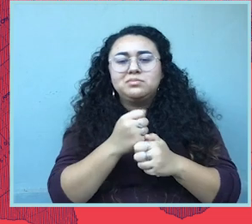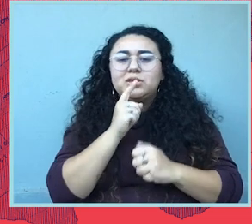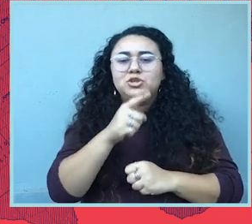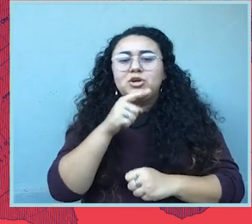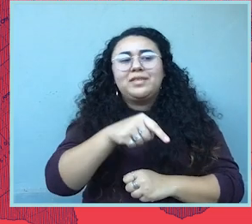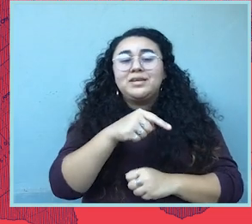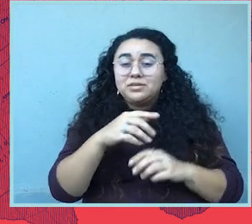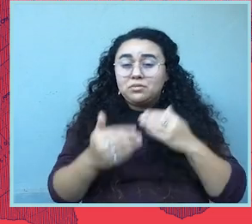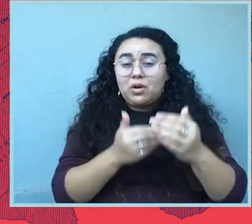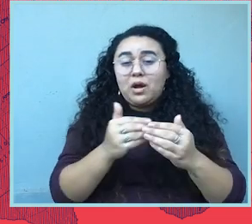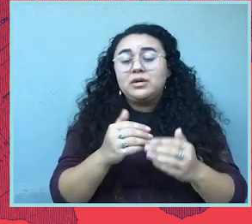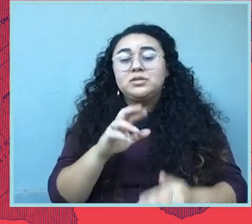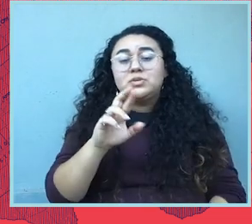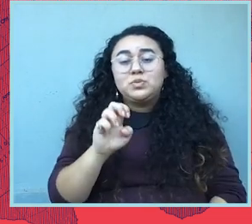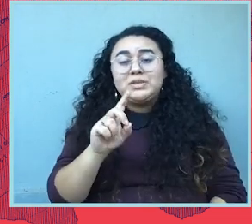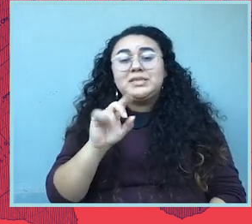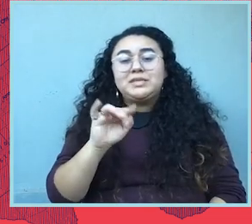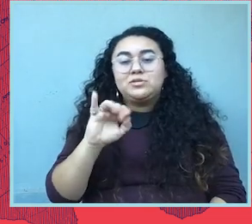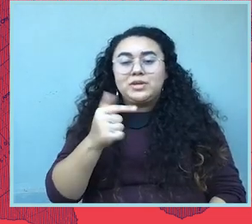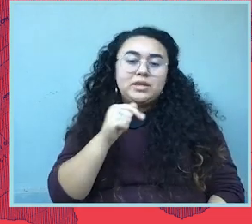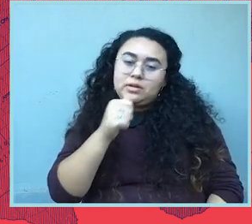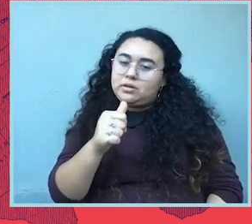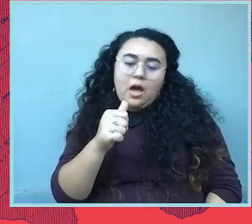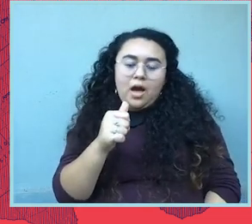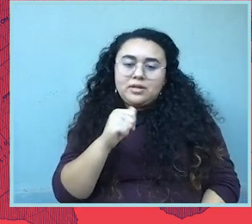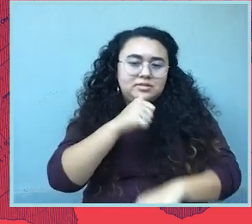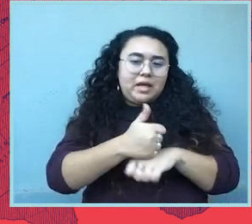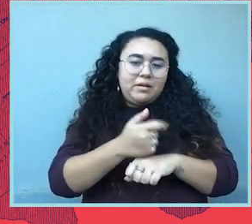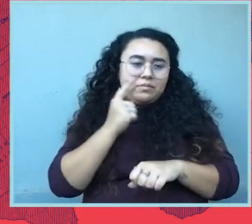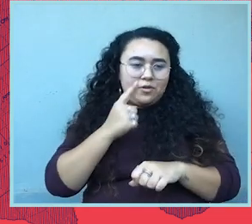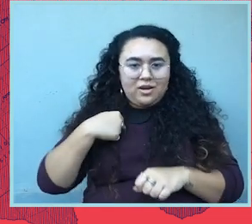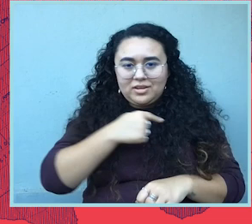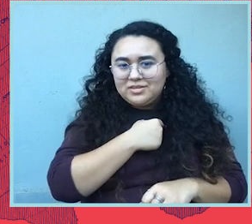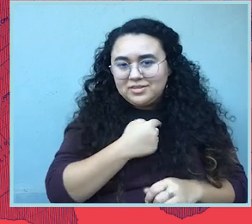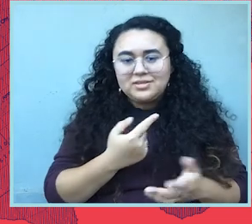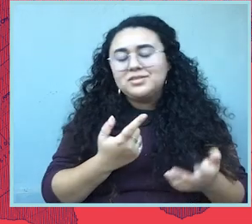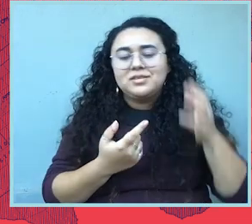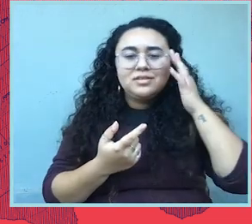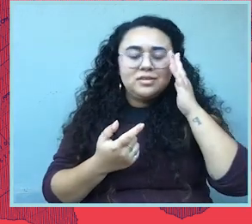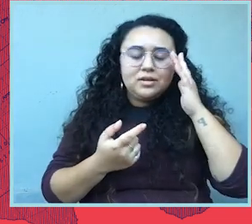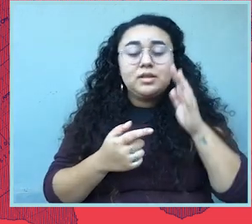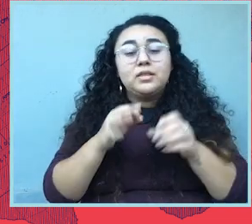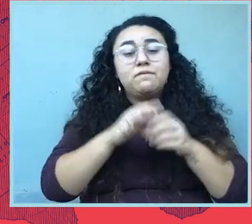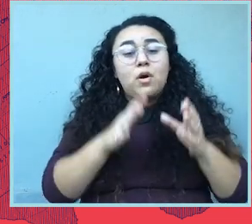process is not rigged and that voters are the ones picking their politician, not the